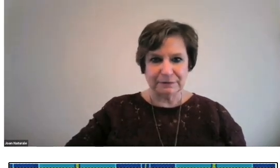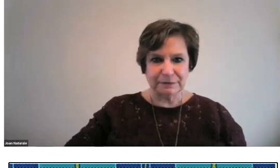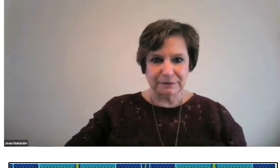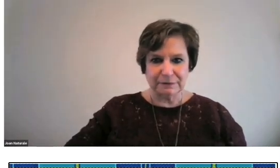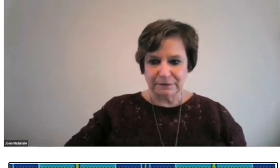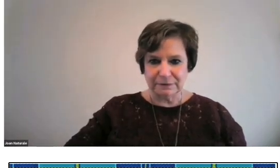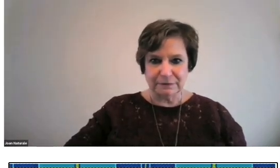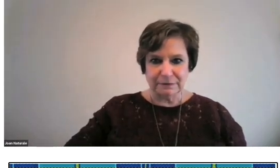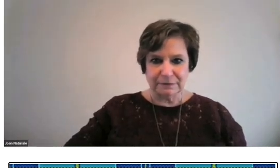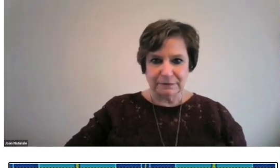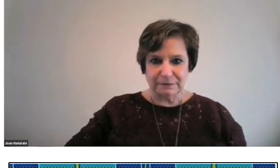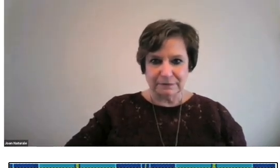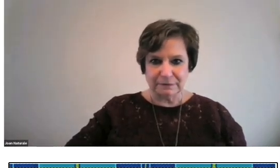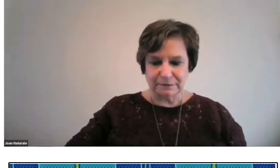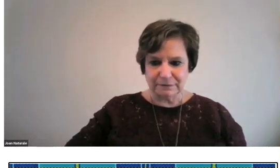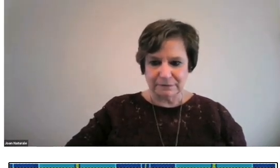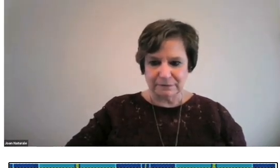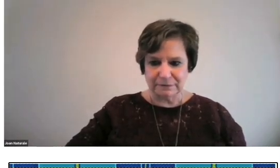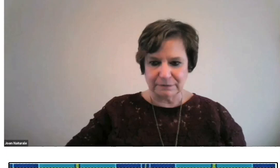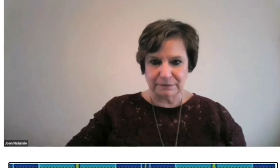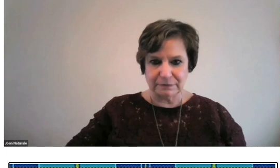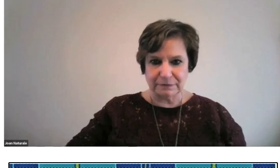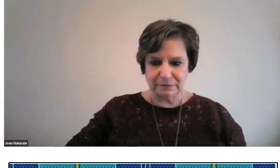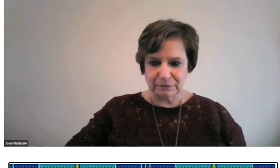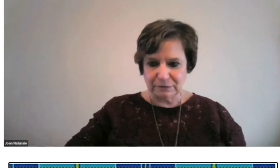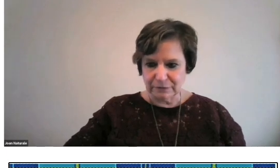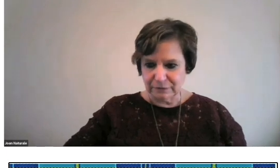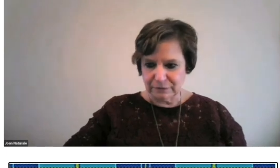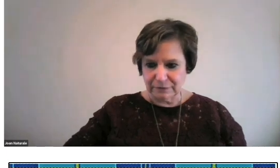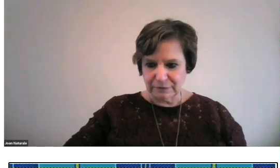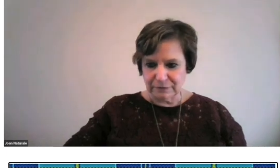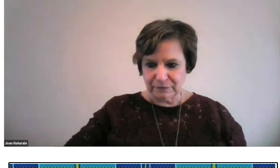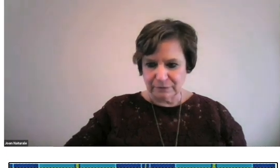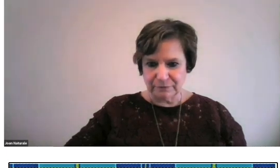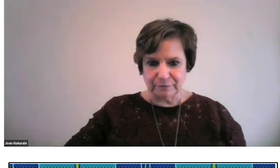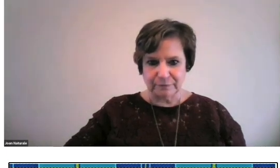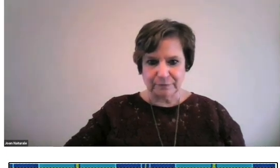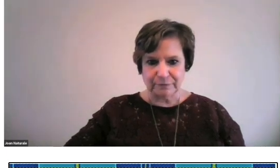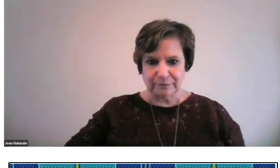Could we have that question, just one question for Joan?